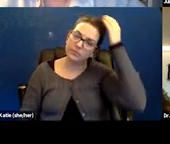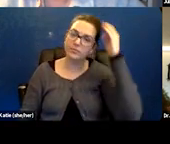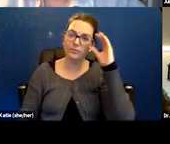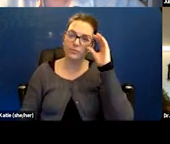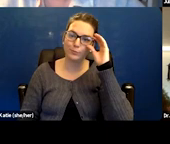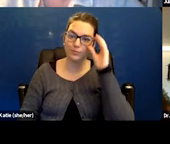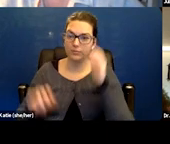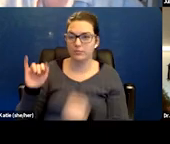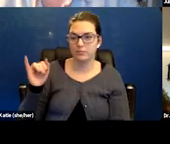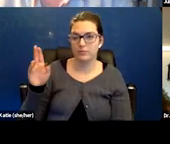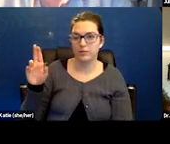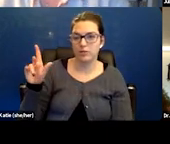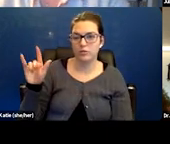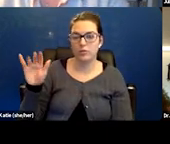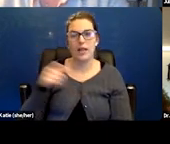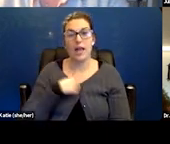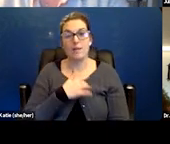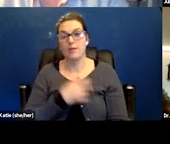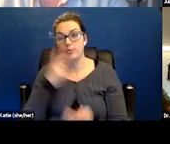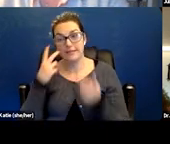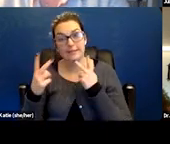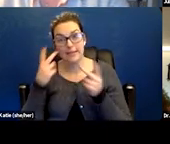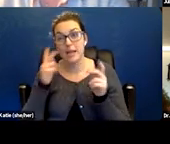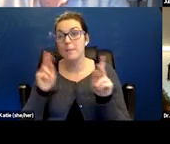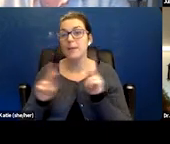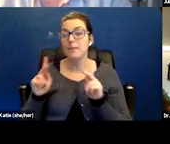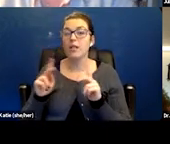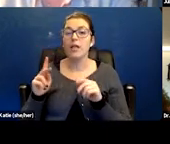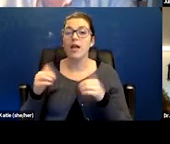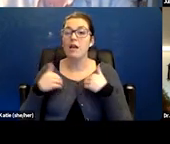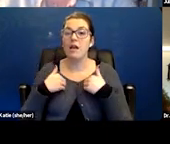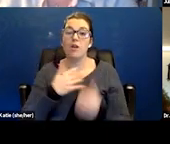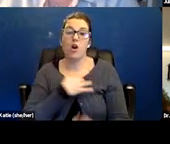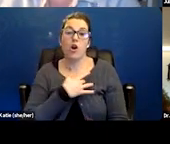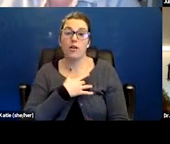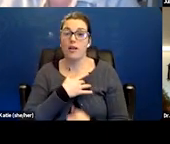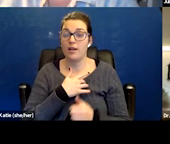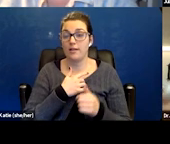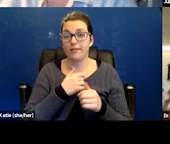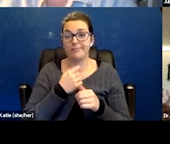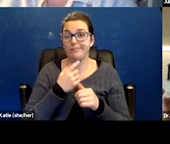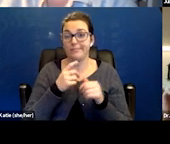And in my experience, a lot of times what I see, people will have the completely normal cardiac workup, normal pulmonary workup but yet,